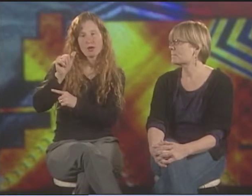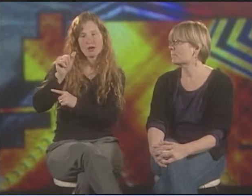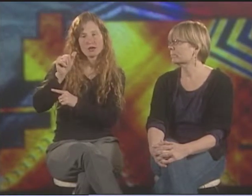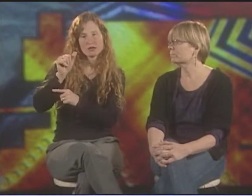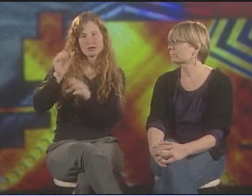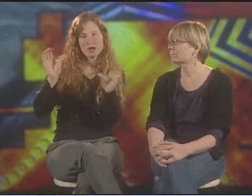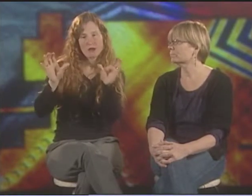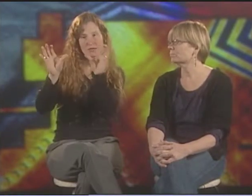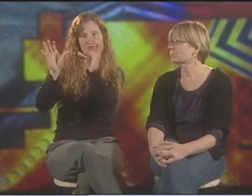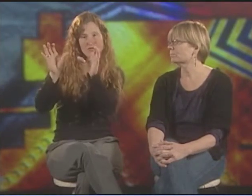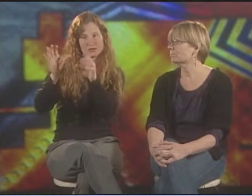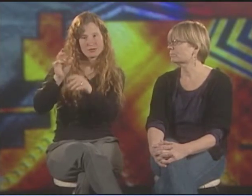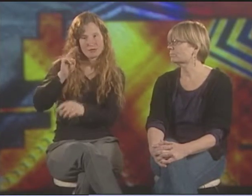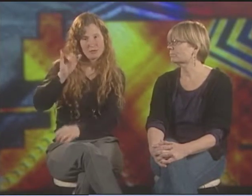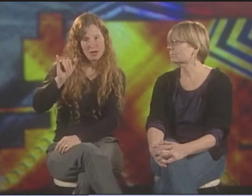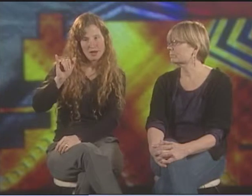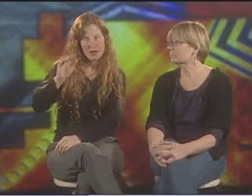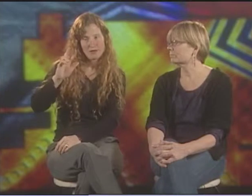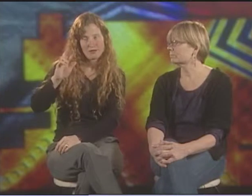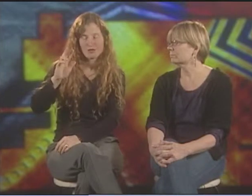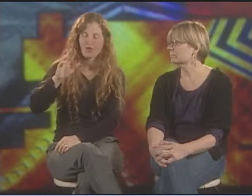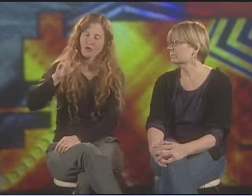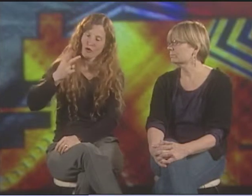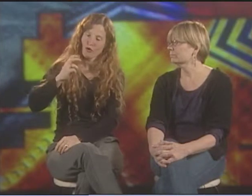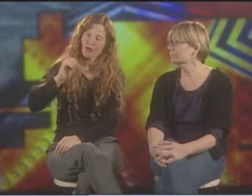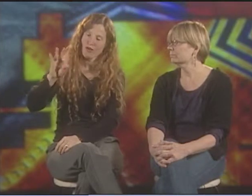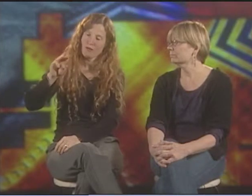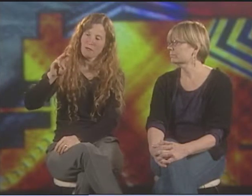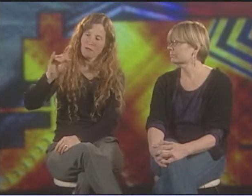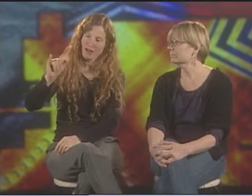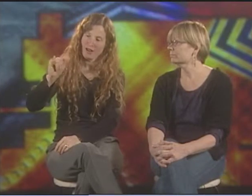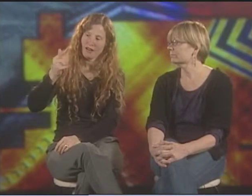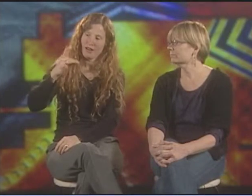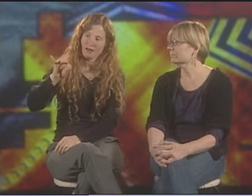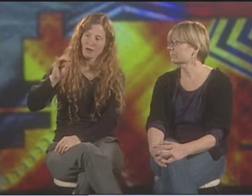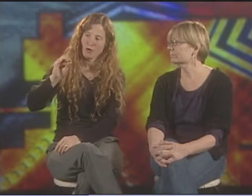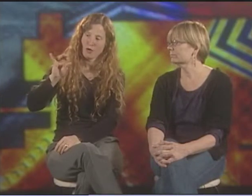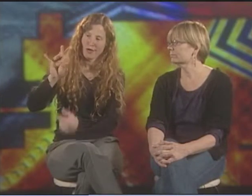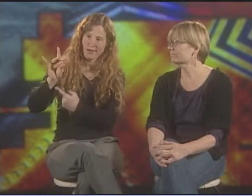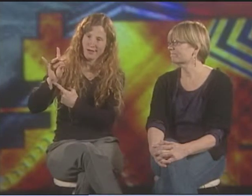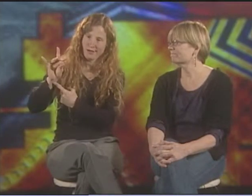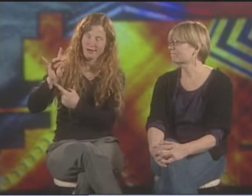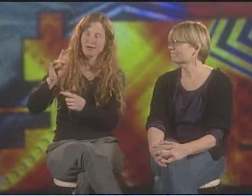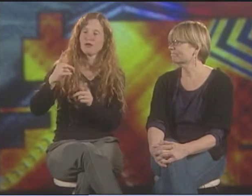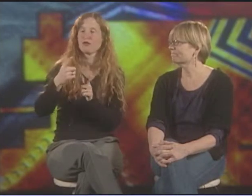IT WAS DERIVED FROM A GOYA COMPOSITION, "THE THIRD OF MAY 1808,"